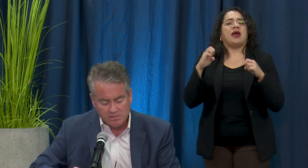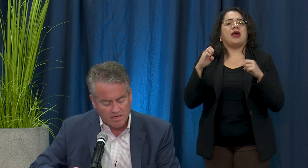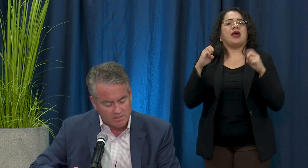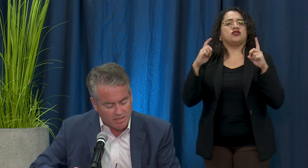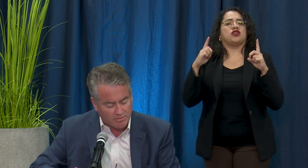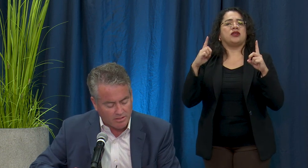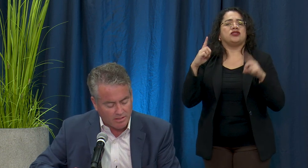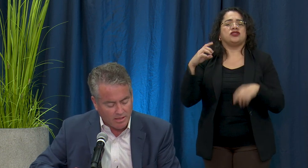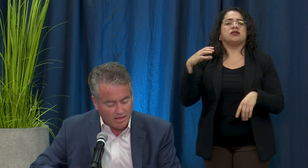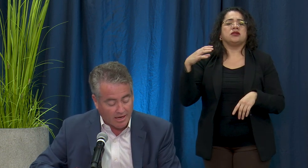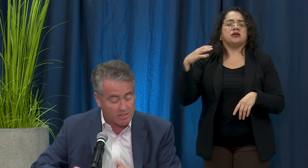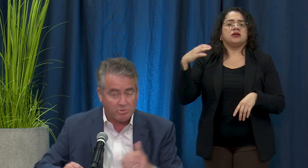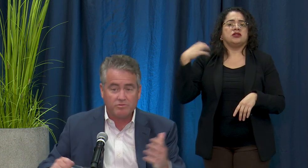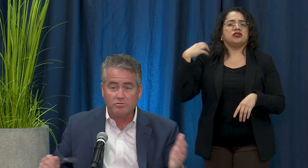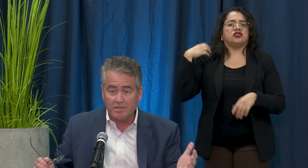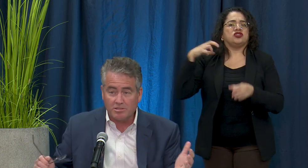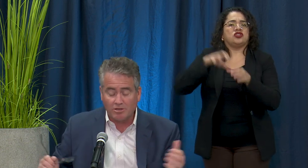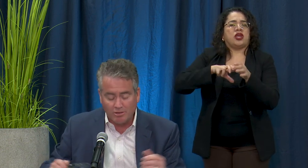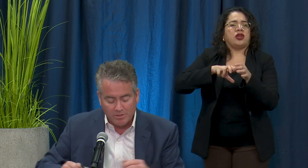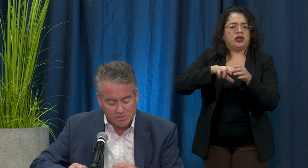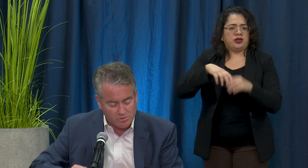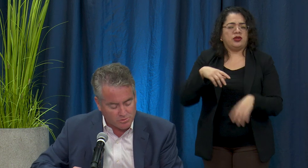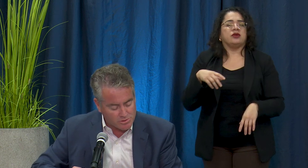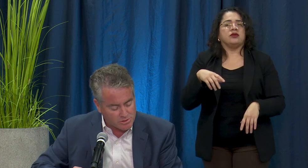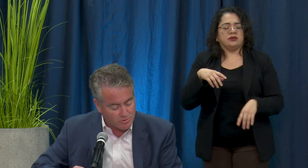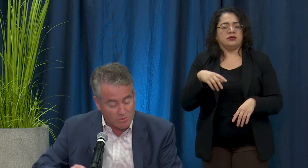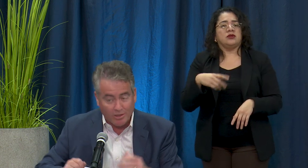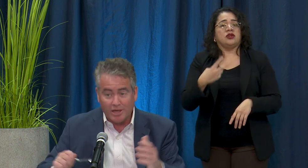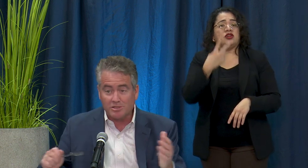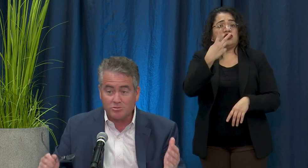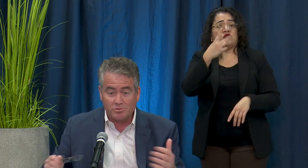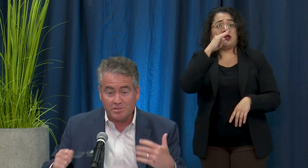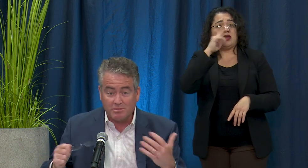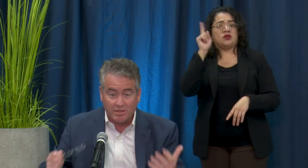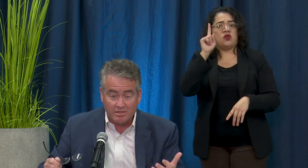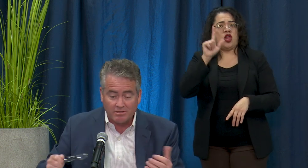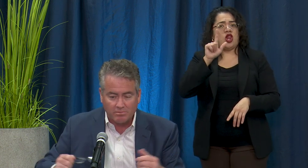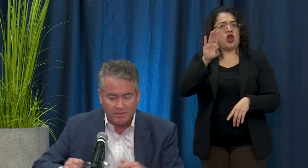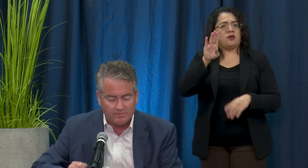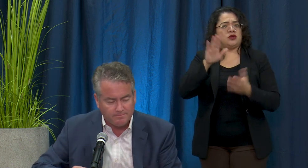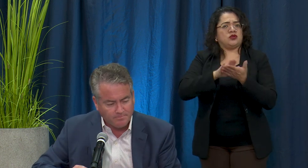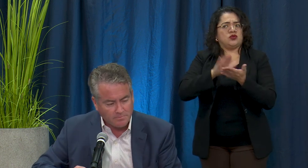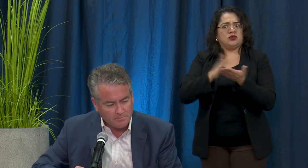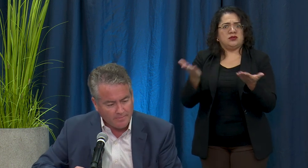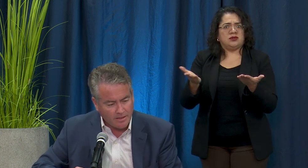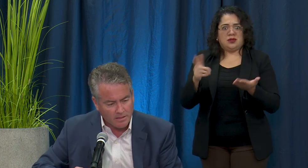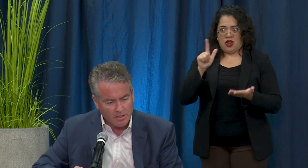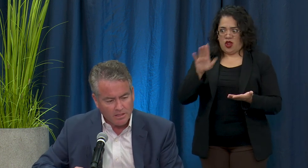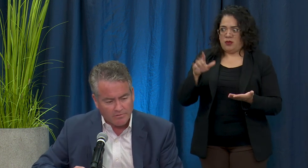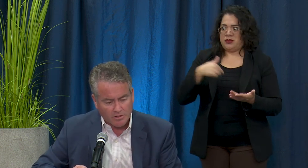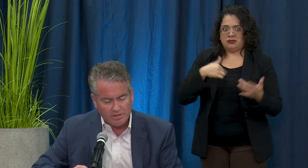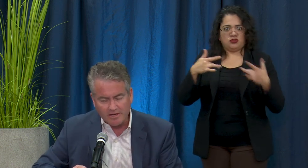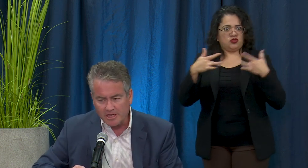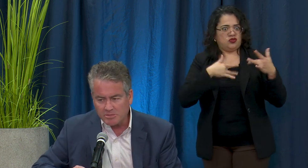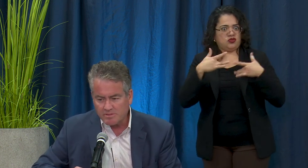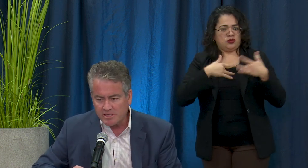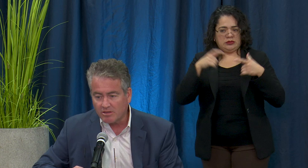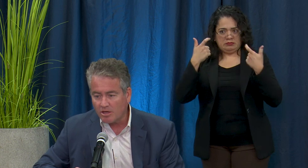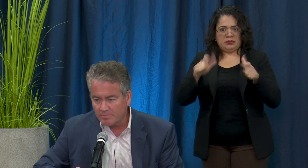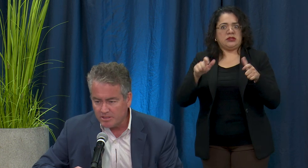State Assembly. I also have two kids in Long Beach schools so what's going on in the schools is a big deal to me. You've heard the announcements that Long Beach